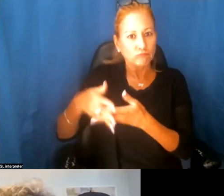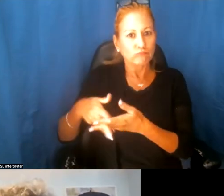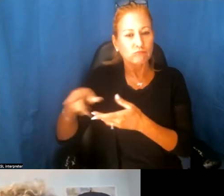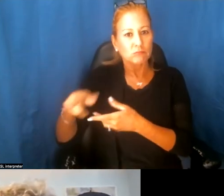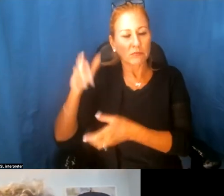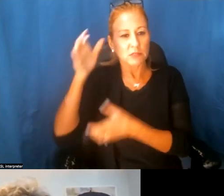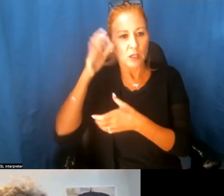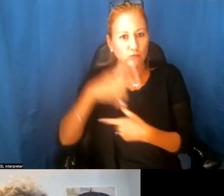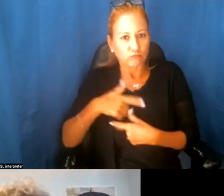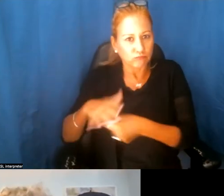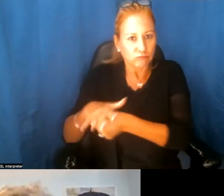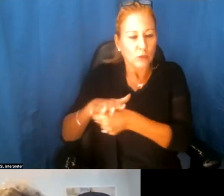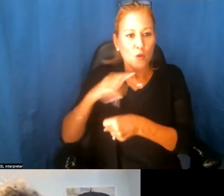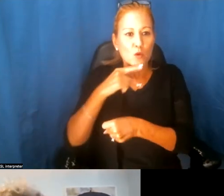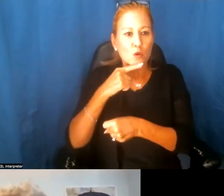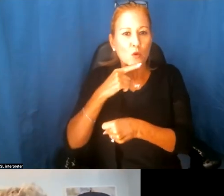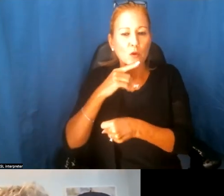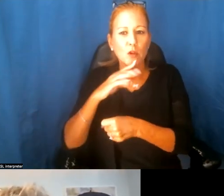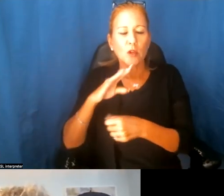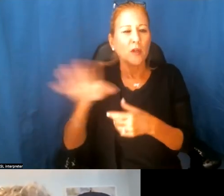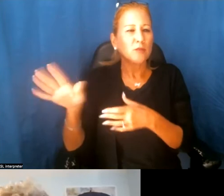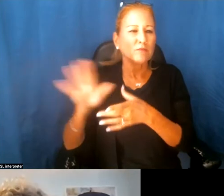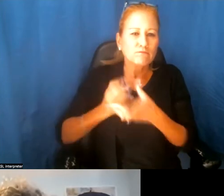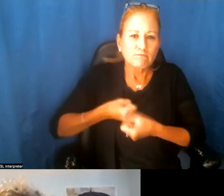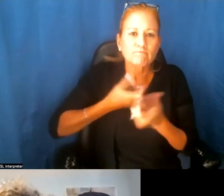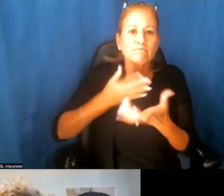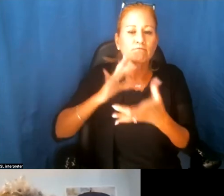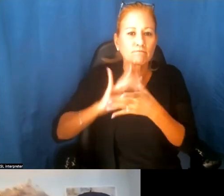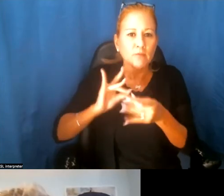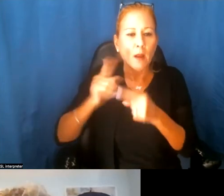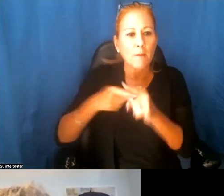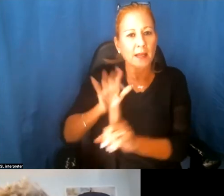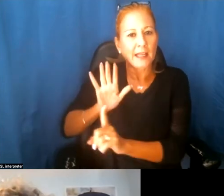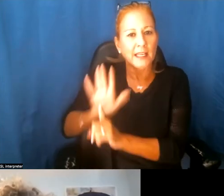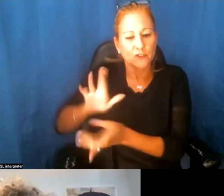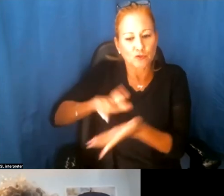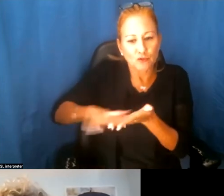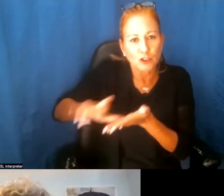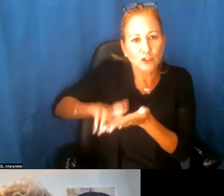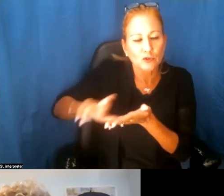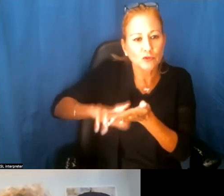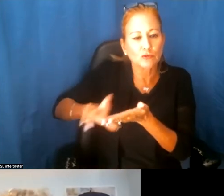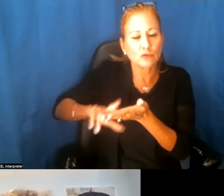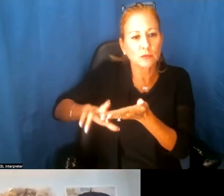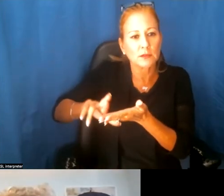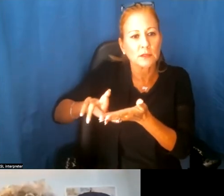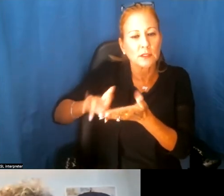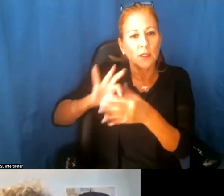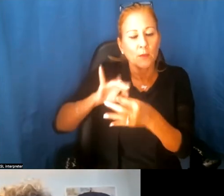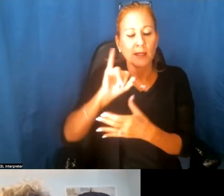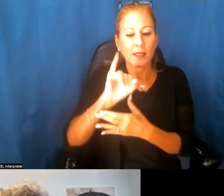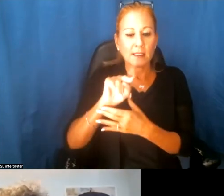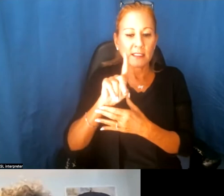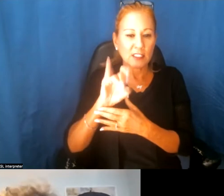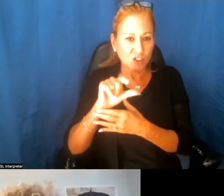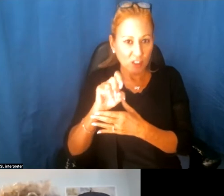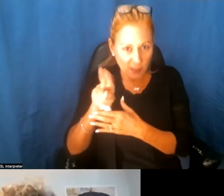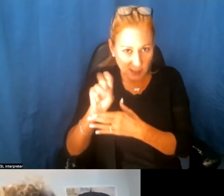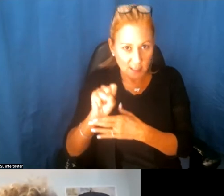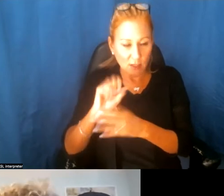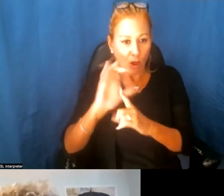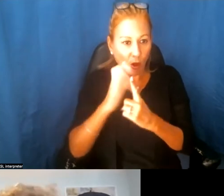and who talked at great length about his research into indigenous cultures, the ways he has and